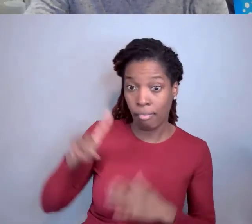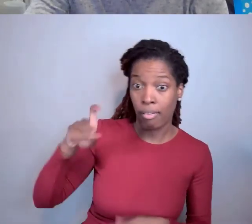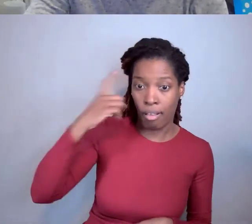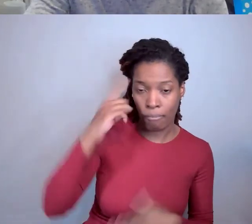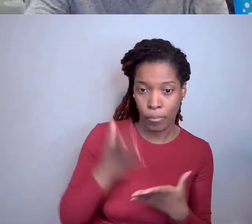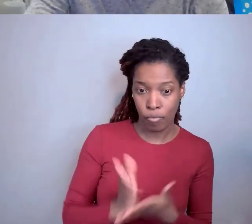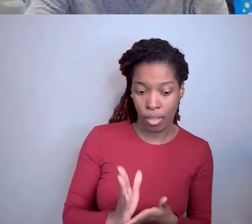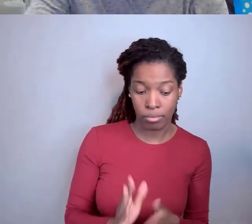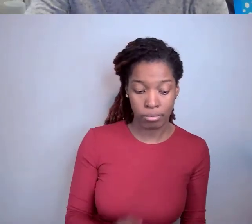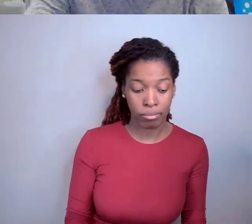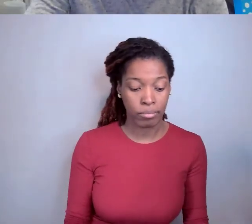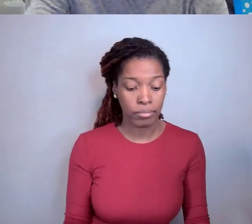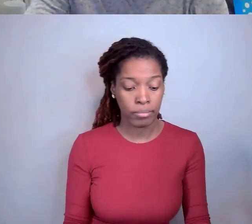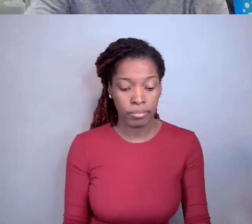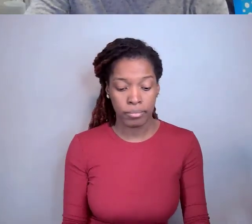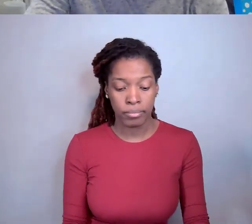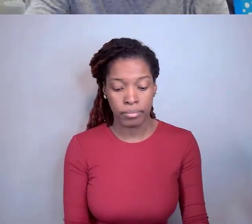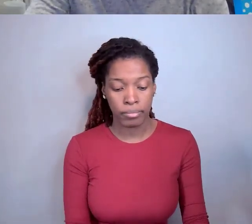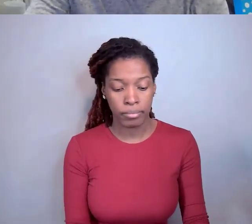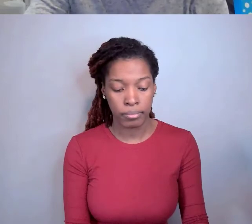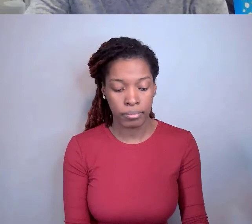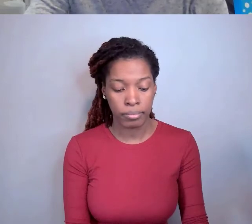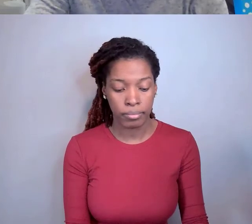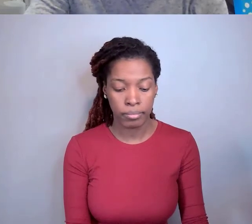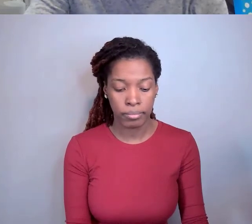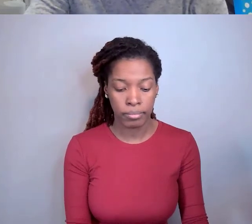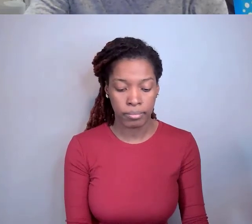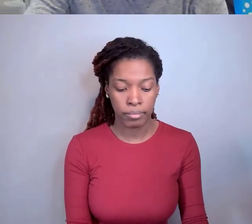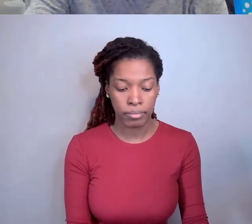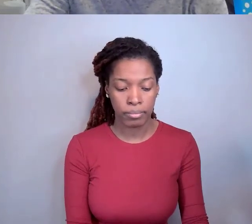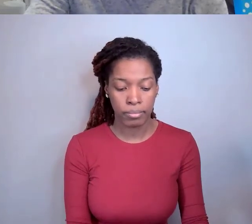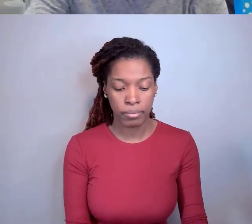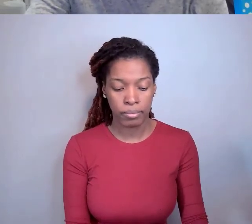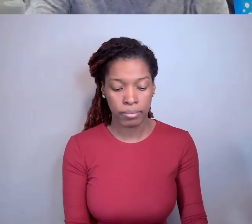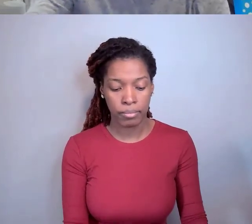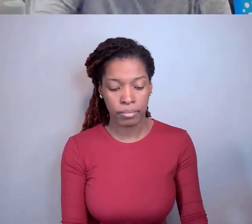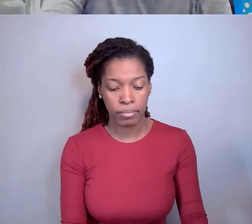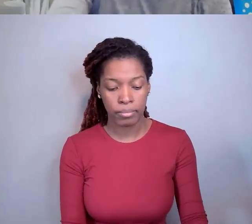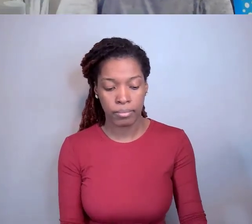and we can talk about the government support clause